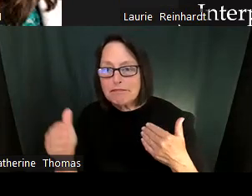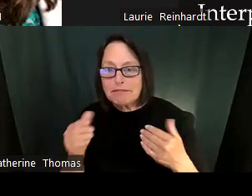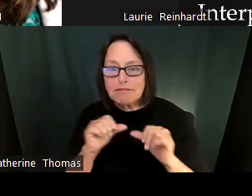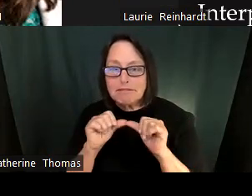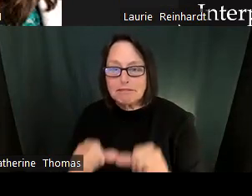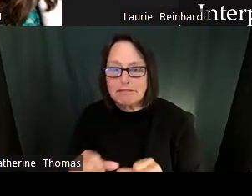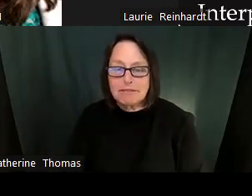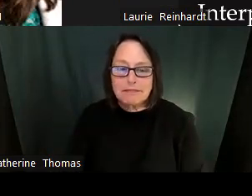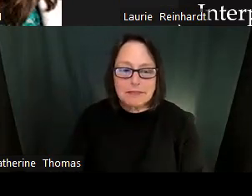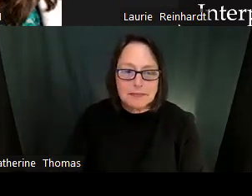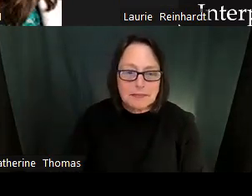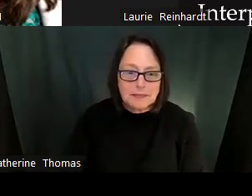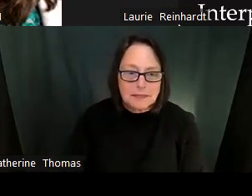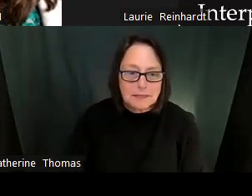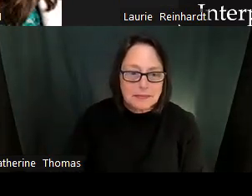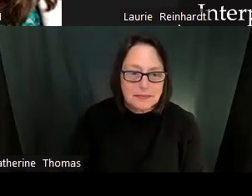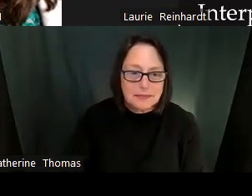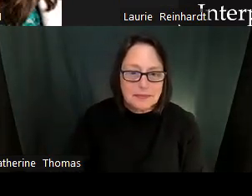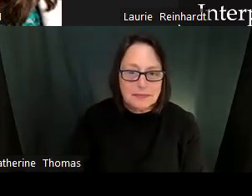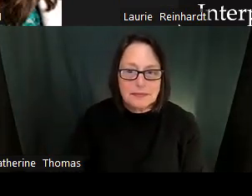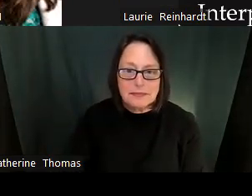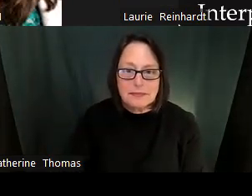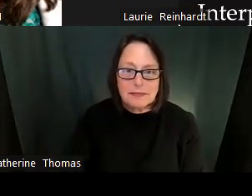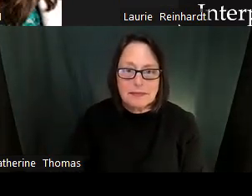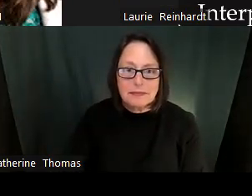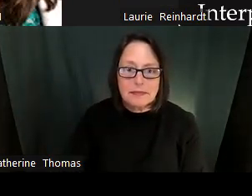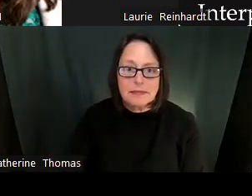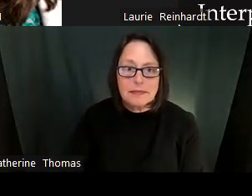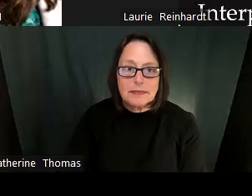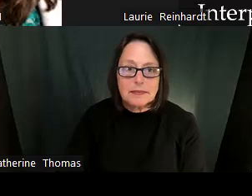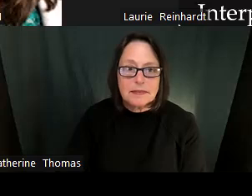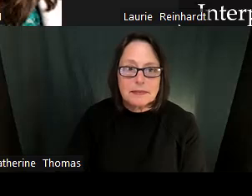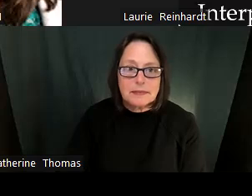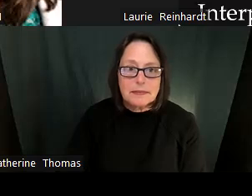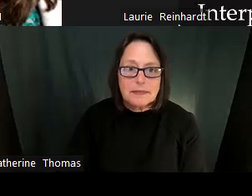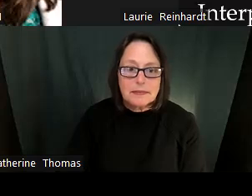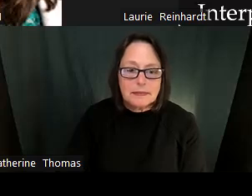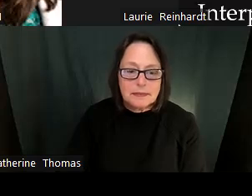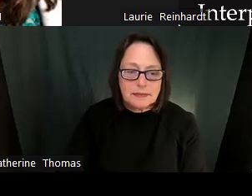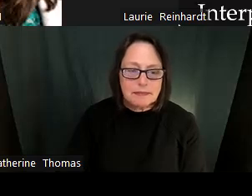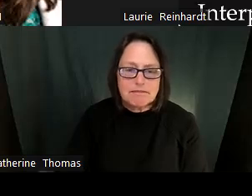To get folks. And if not, we can continue going.